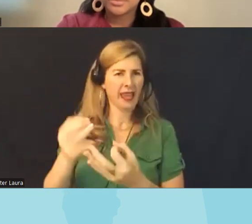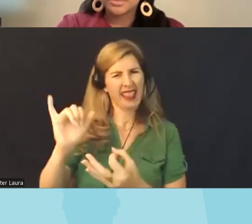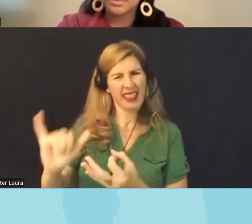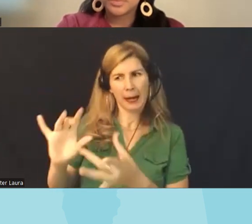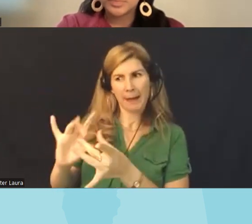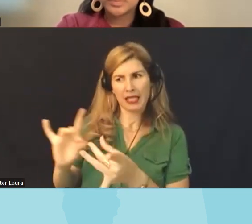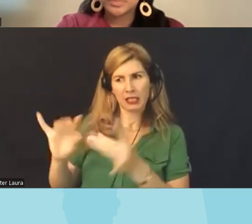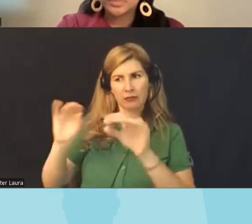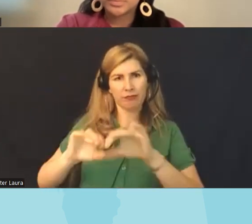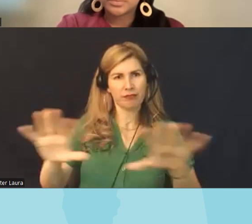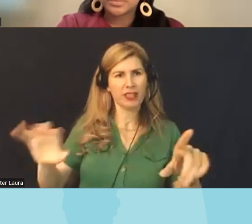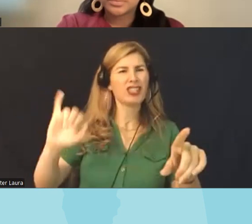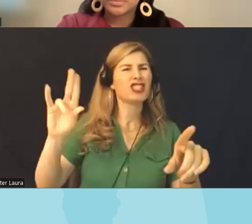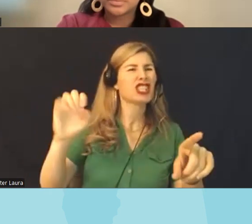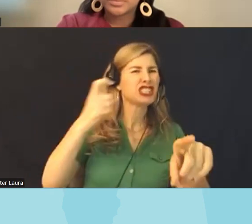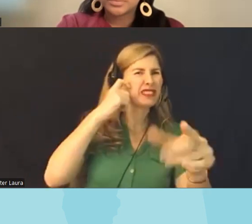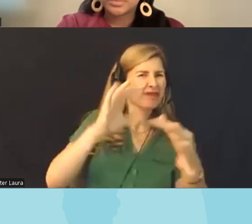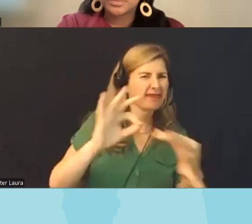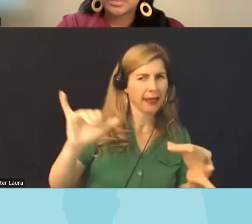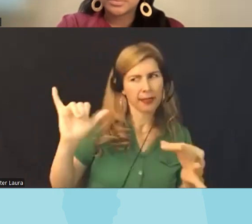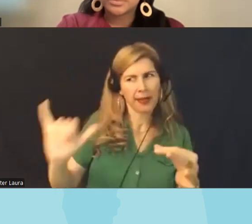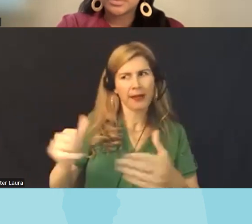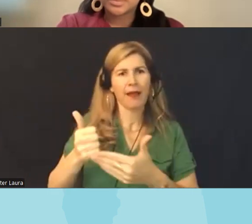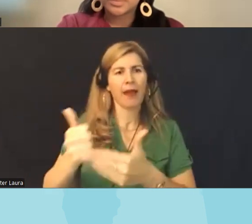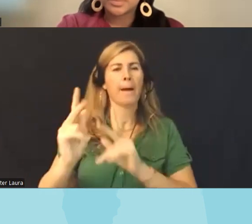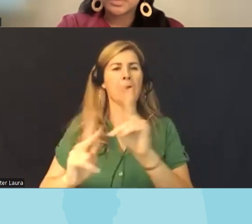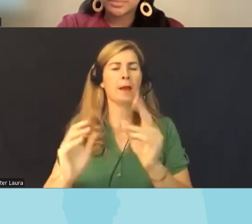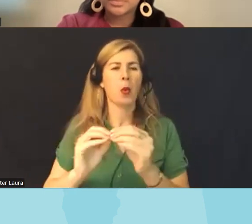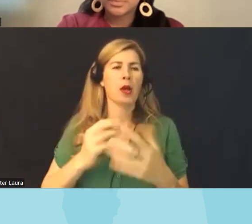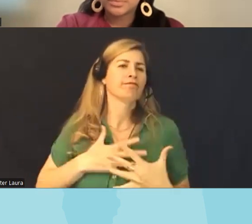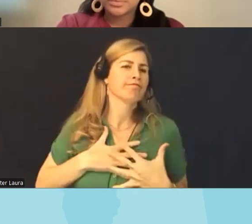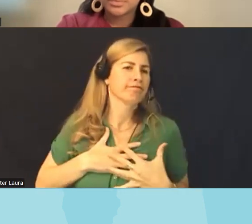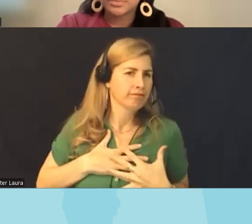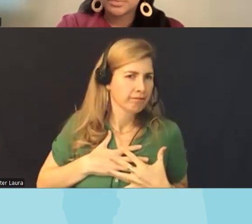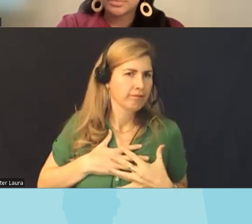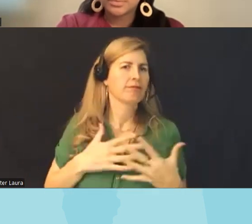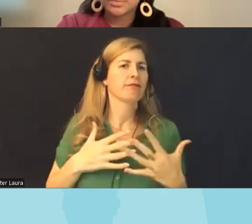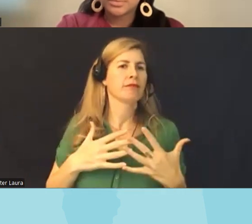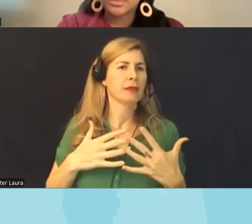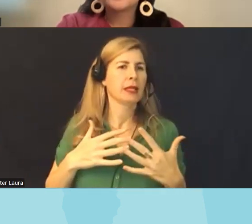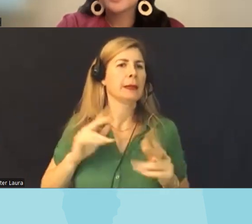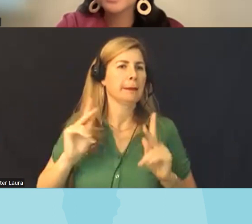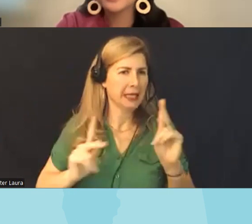as Jus said earlier is what creates empathetic and compassionate um tiny humans who become um